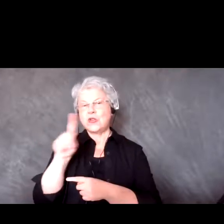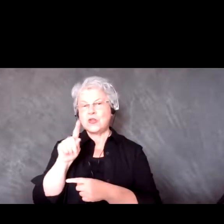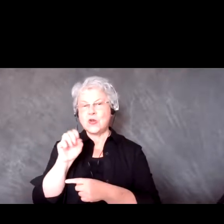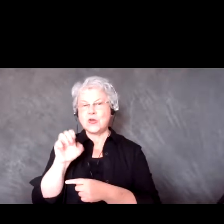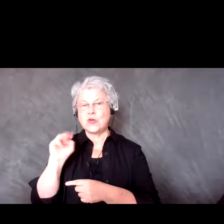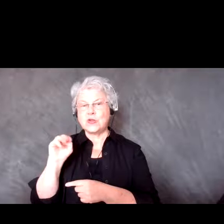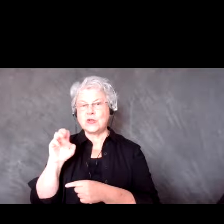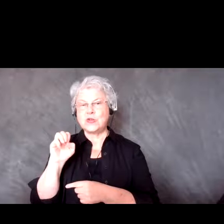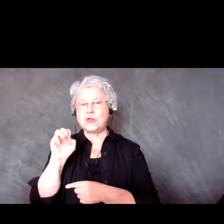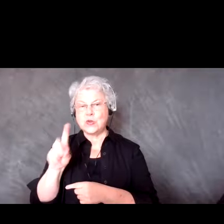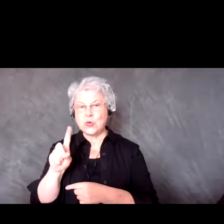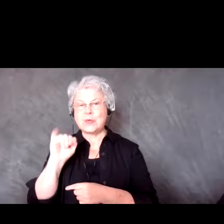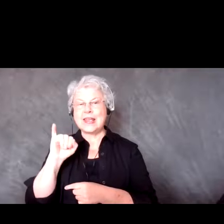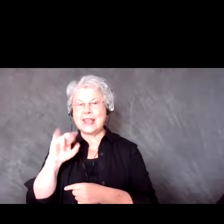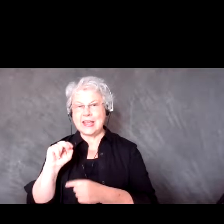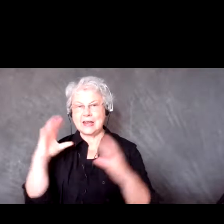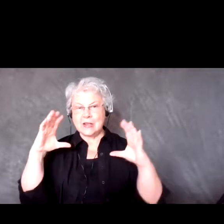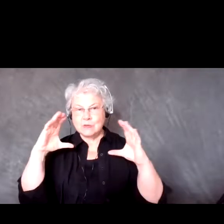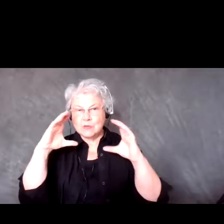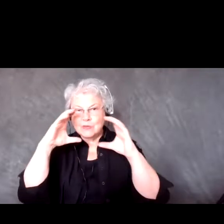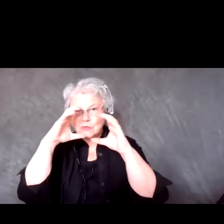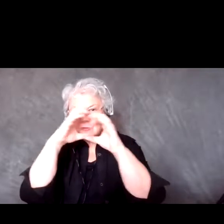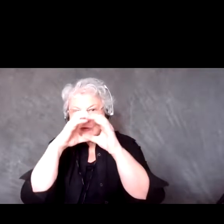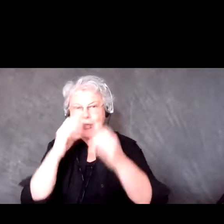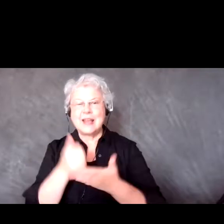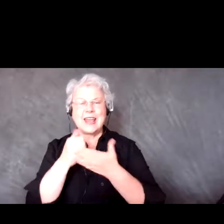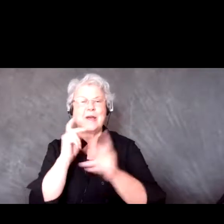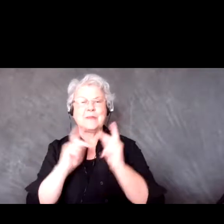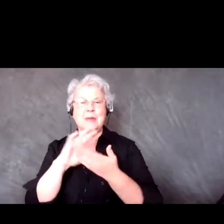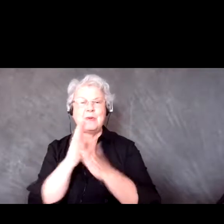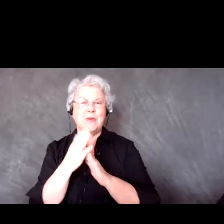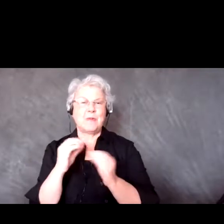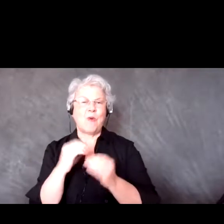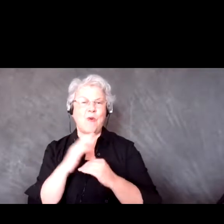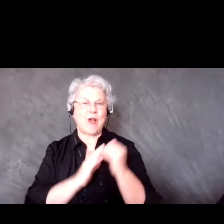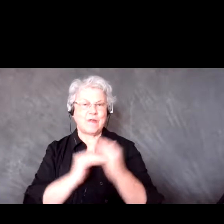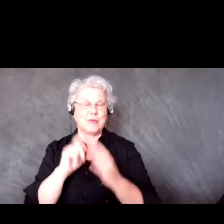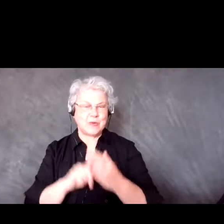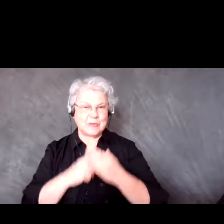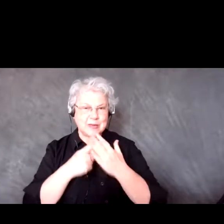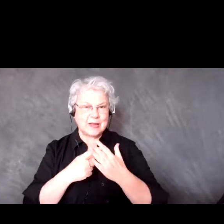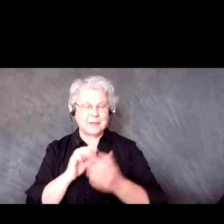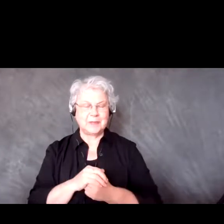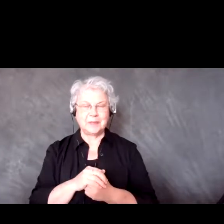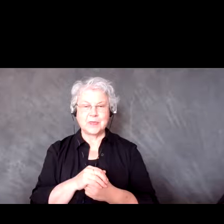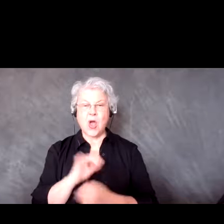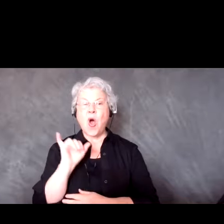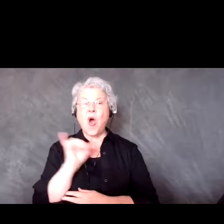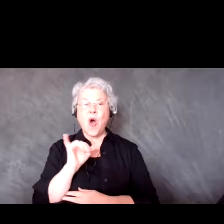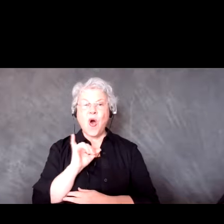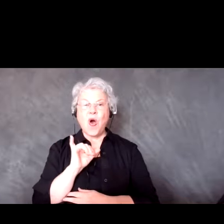to kind of ease people into it. I also like to do a lot of prize wheels, you know, wheel